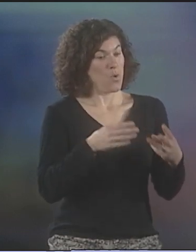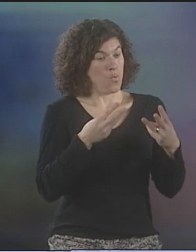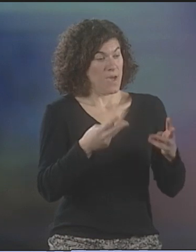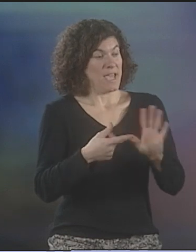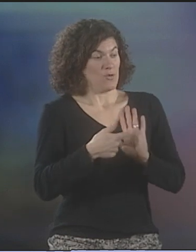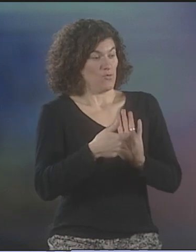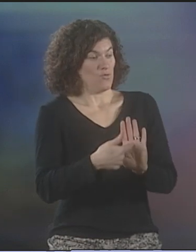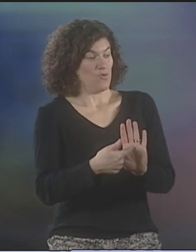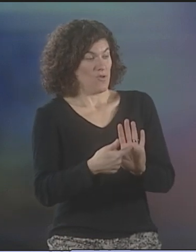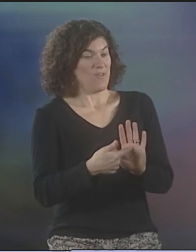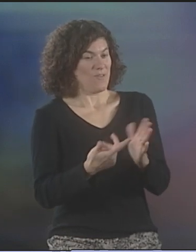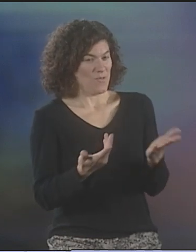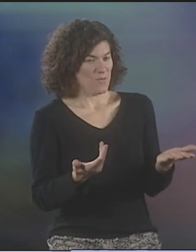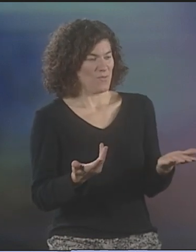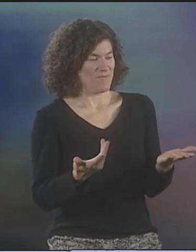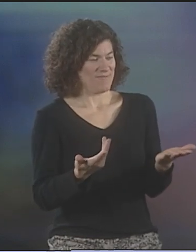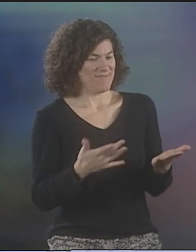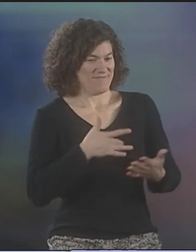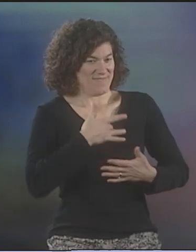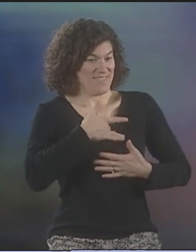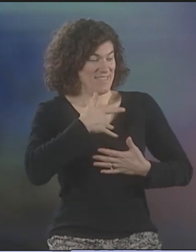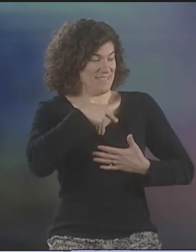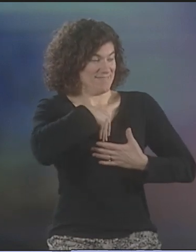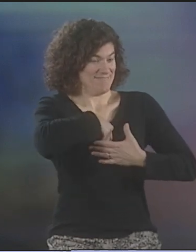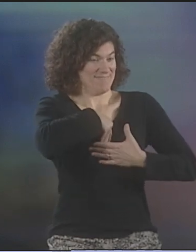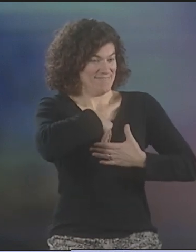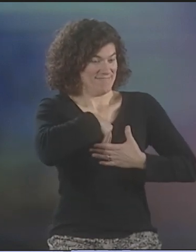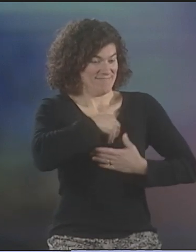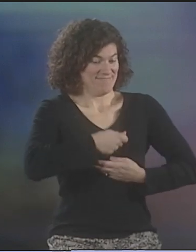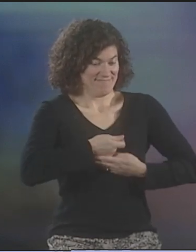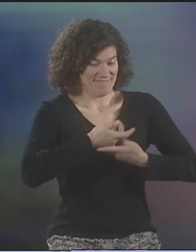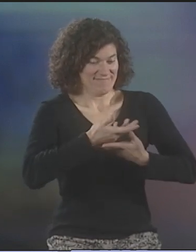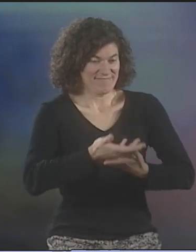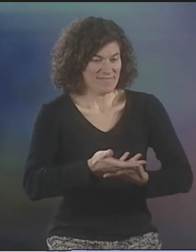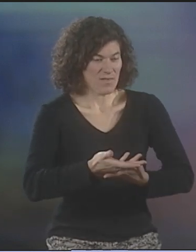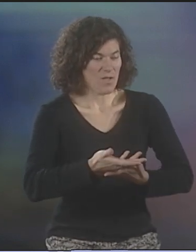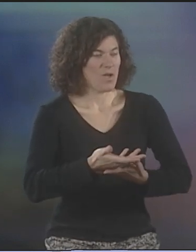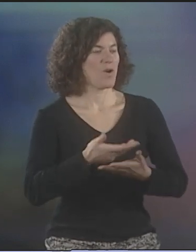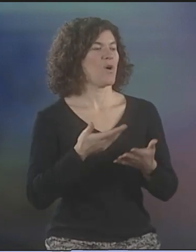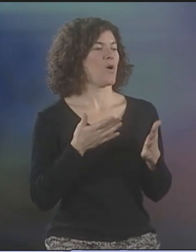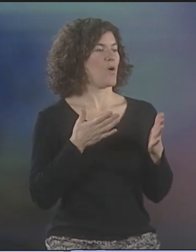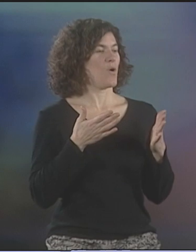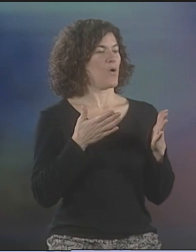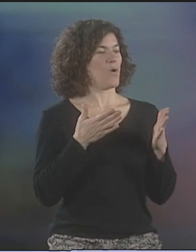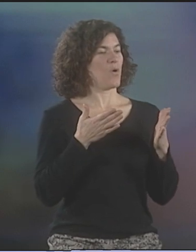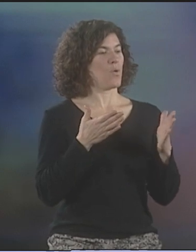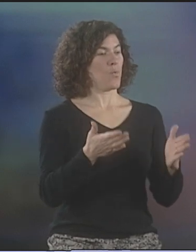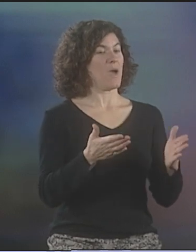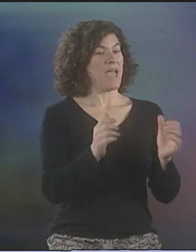I THINK THAT POETRY IS A WAY TO REPRESENT FEELINGS,